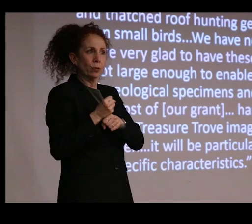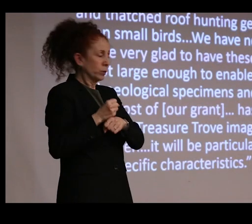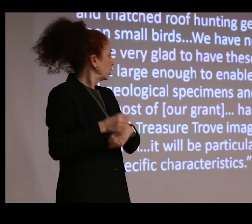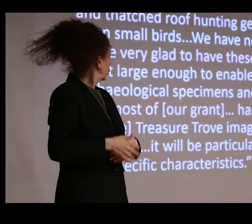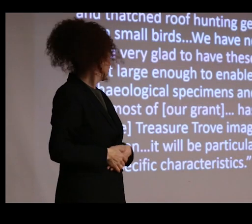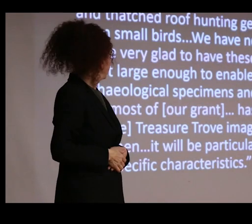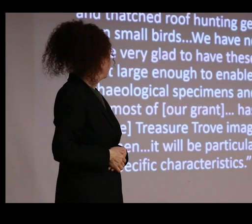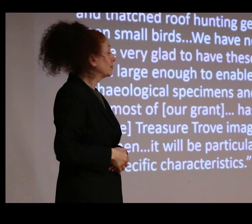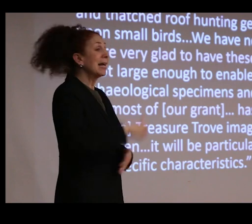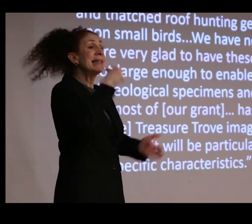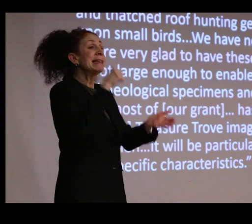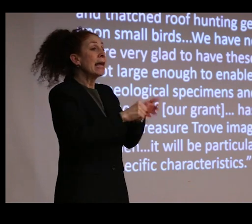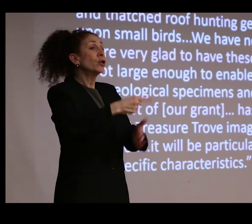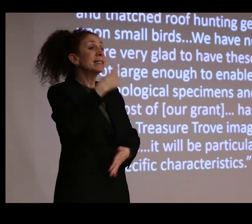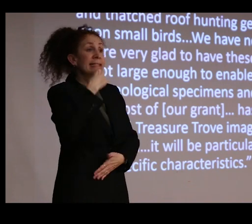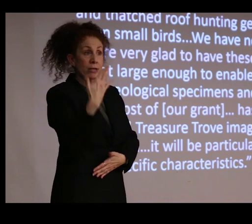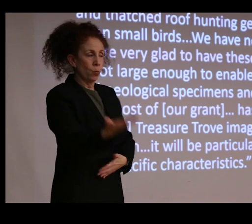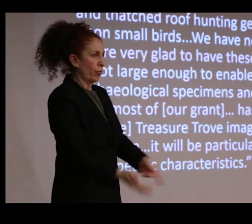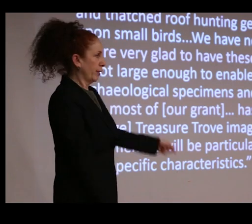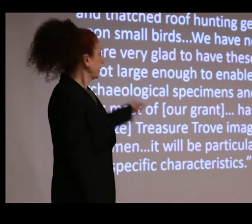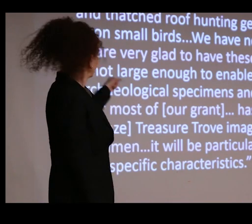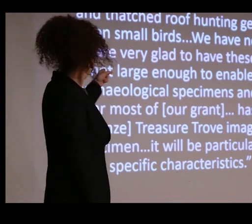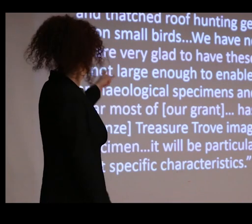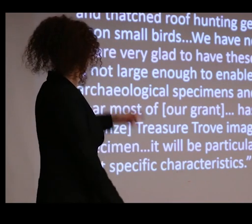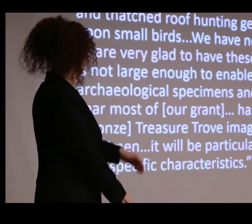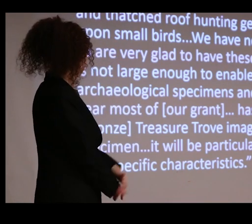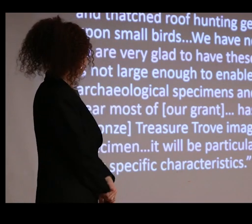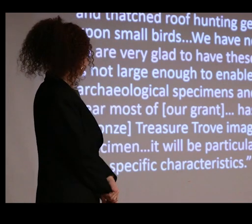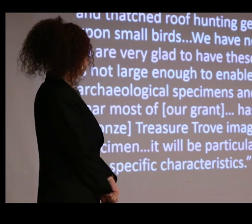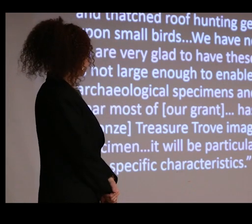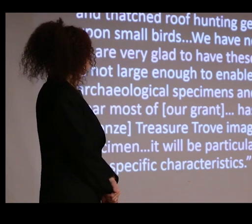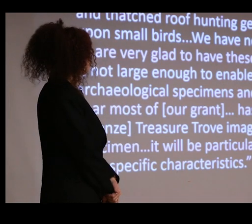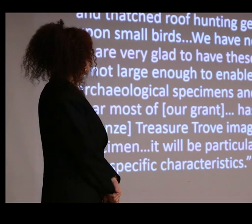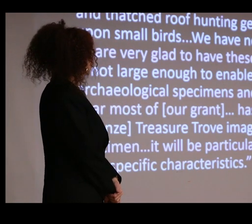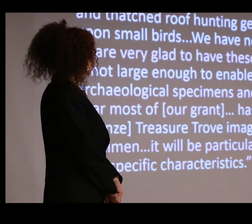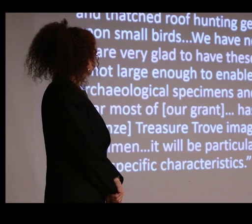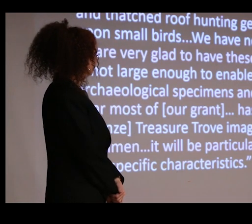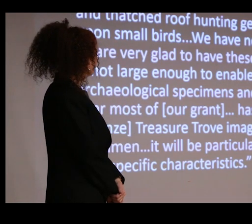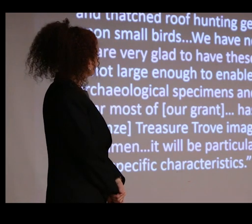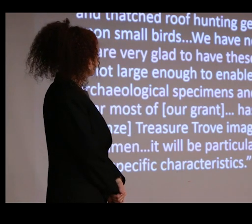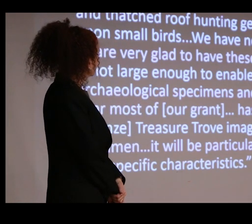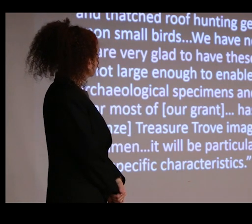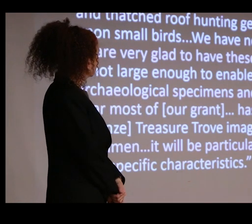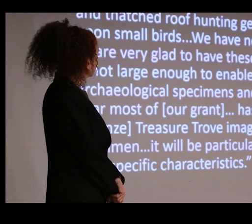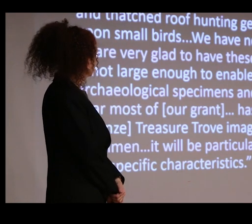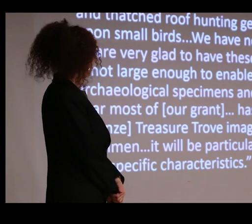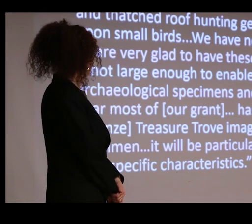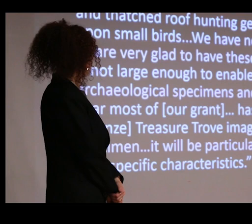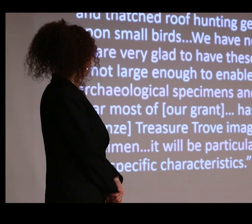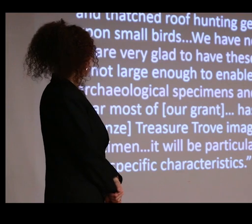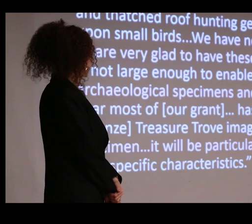He writes to Miss Munro, "Thank you for the two spiders safely received. The mature one I've preserved, but I still